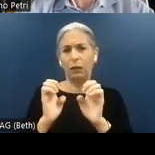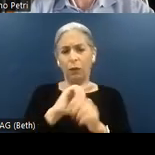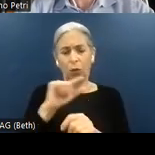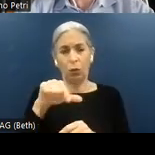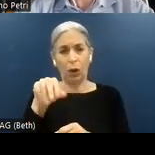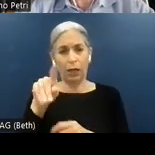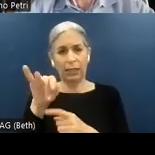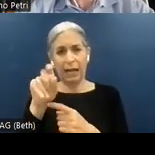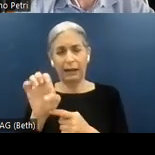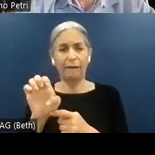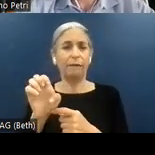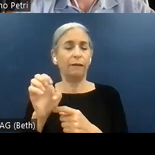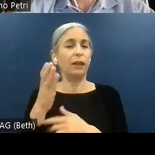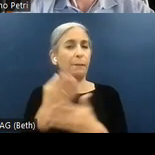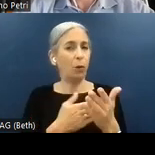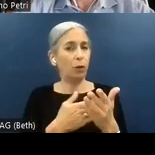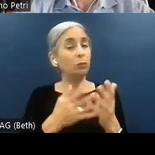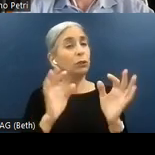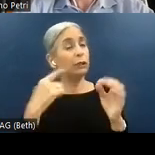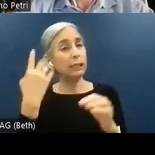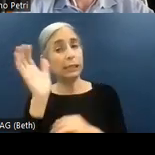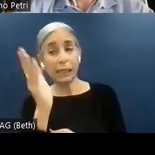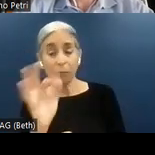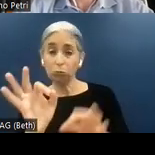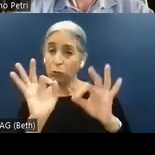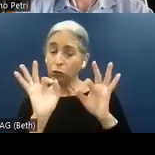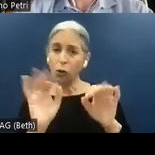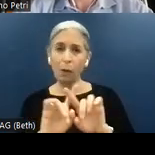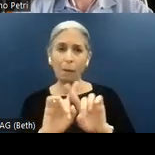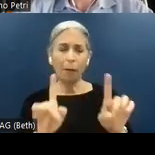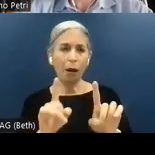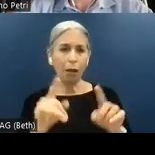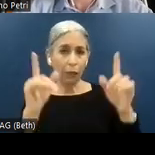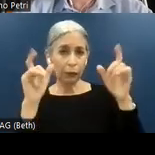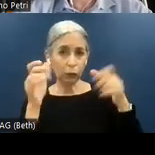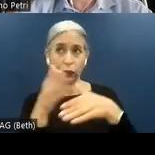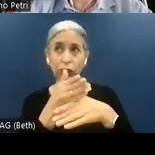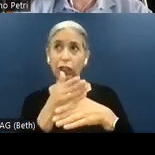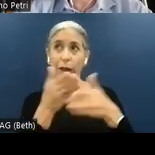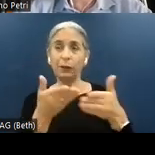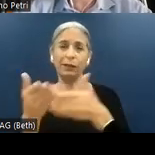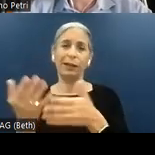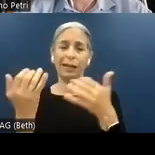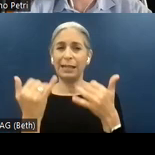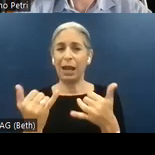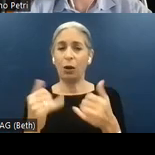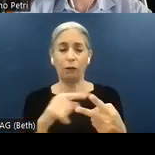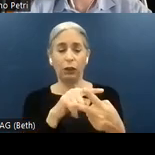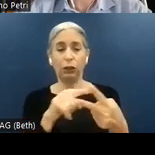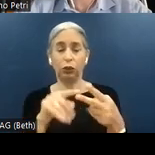it to be in good shape. However, the screenshot presented now represents the true state of